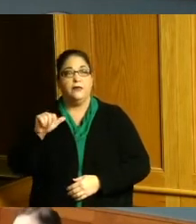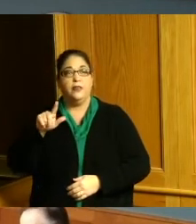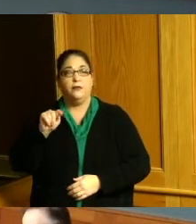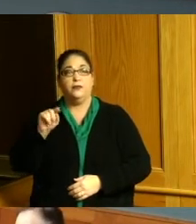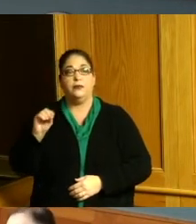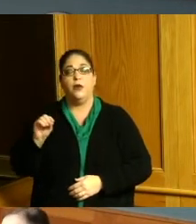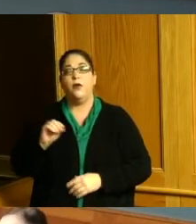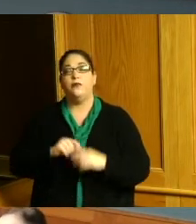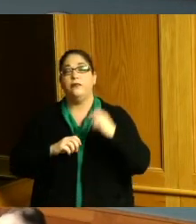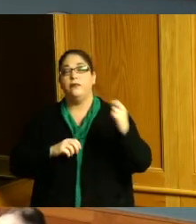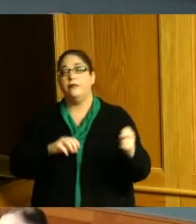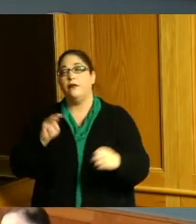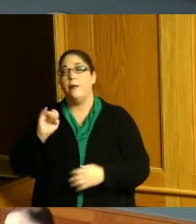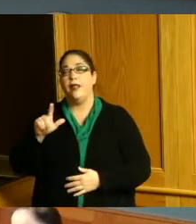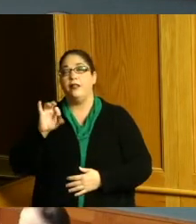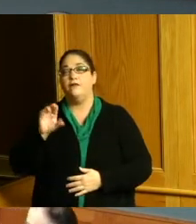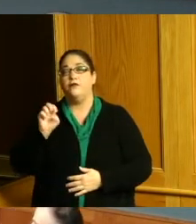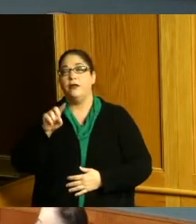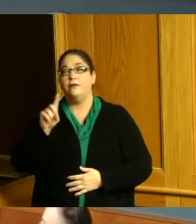thank you would you like to introduce yourself